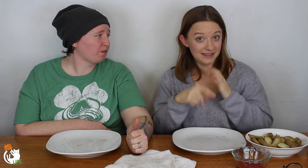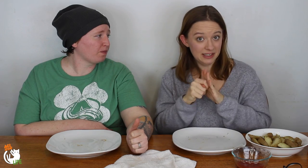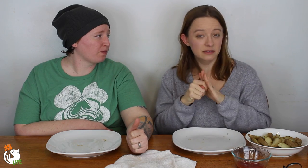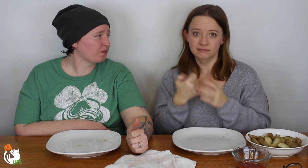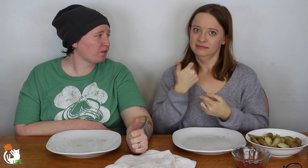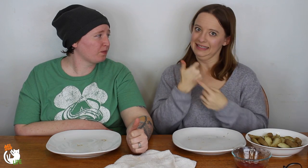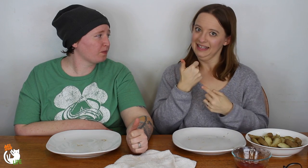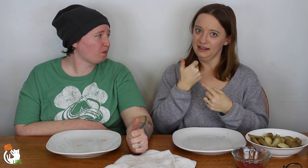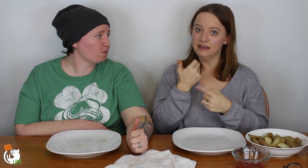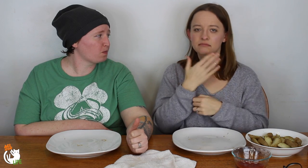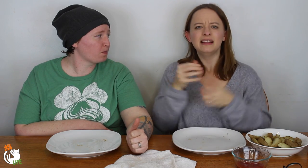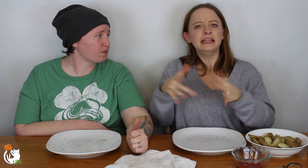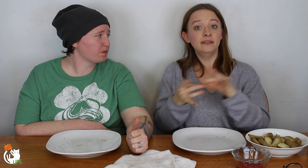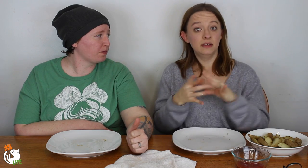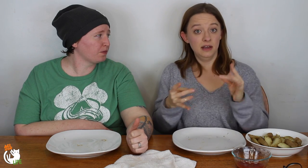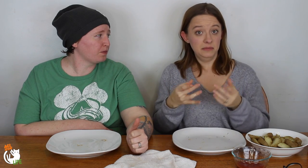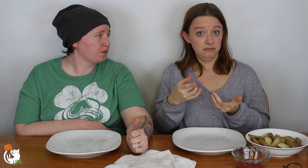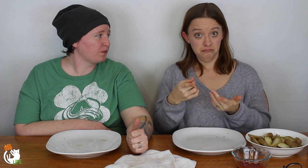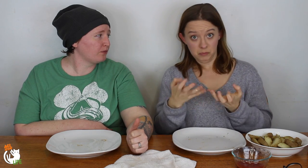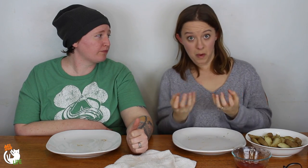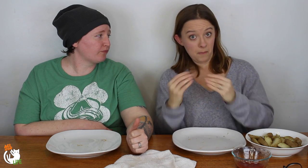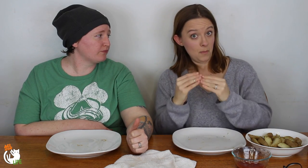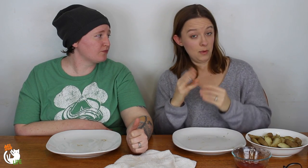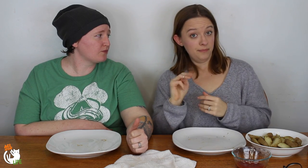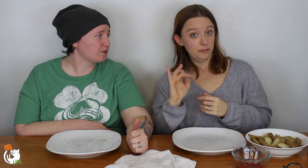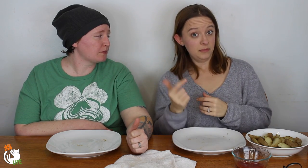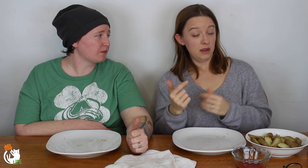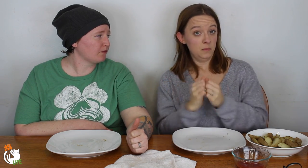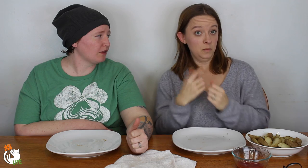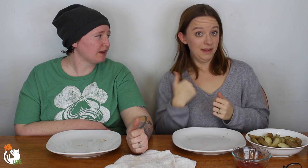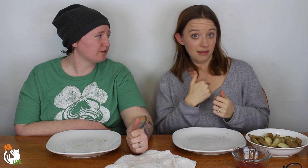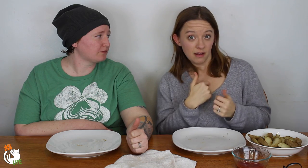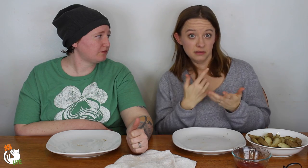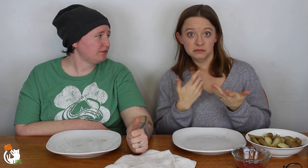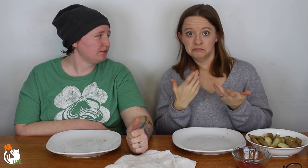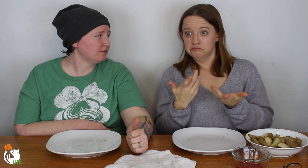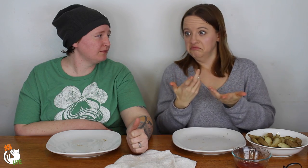do you guys like this video? If you do, click LIKE and leave a comment. Do you want us to do more Mukbang videos?